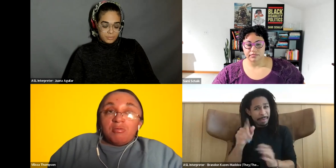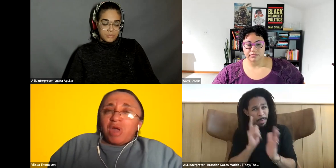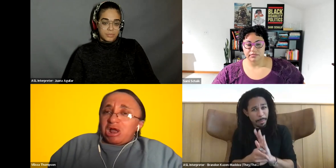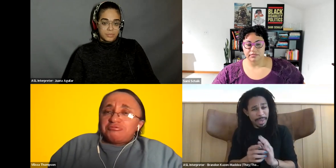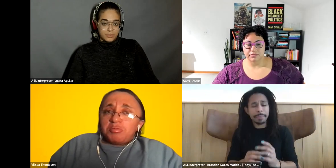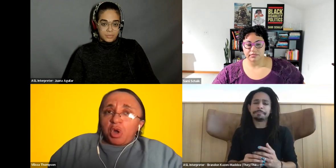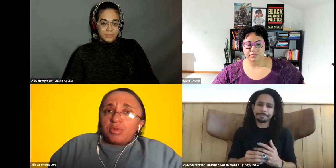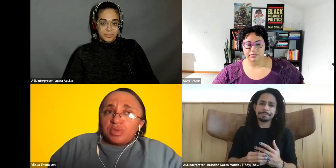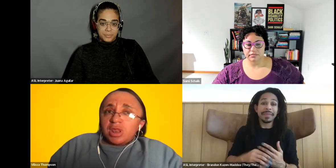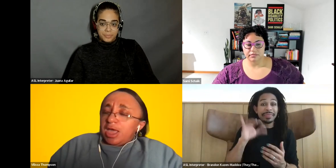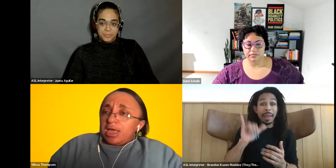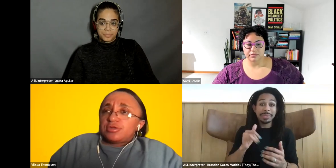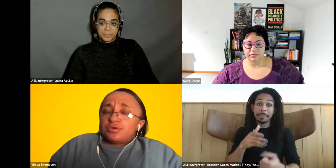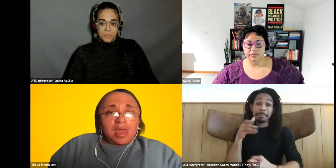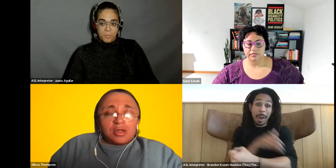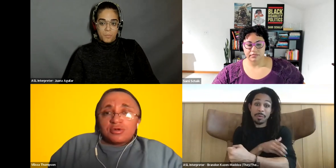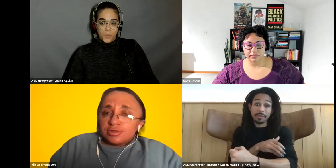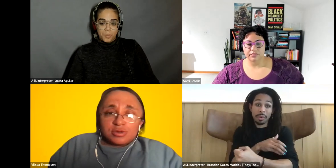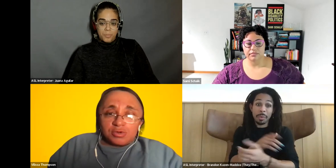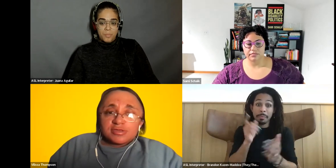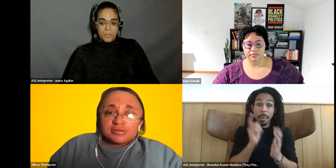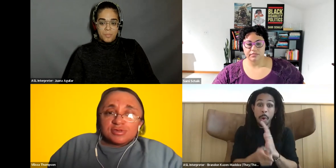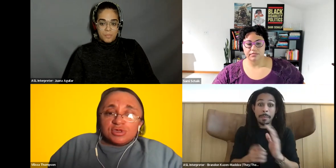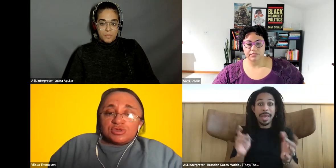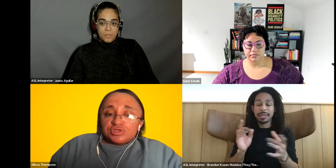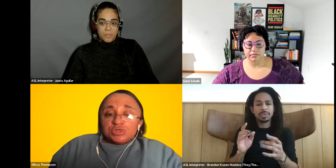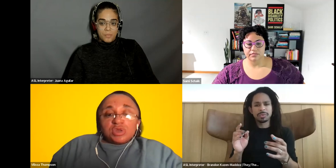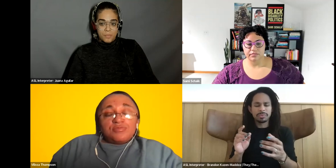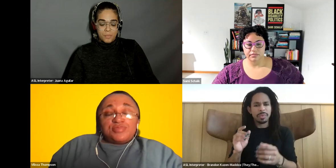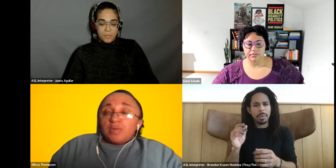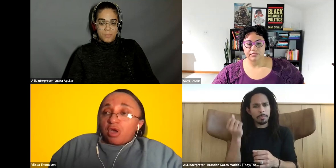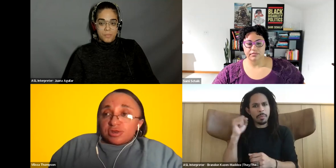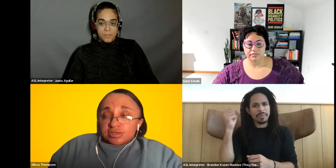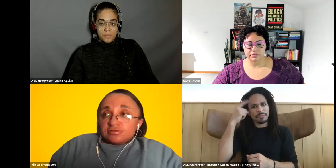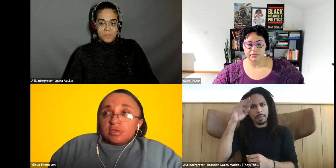Vilissa Thompson: powerful moment of being like, hey, You're not going to ignore us. You say you want to be a part of this